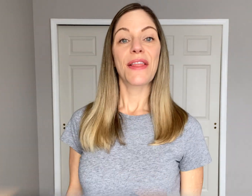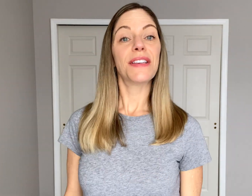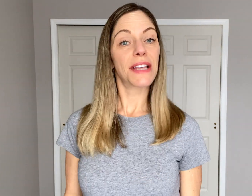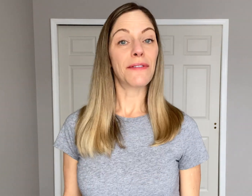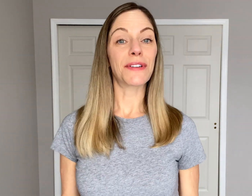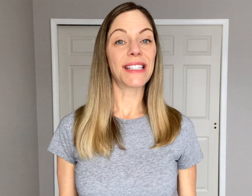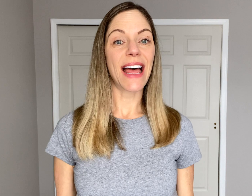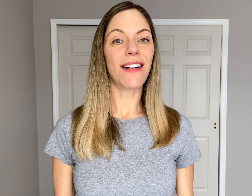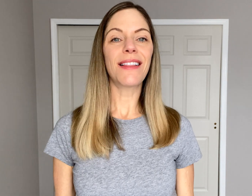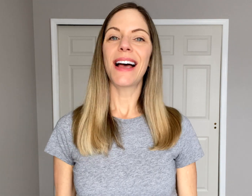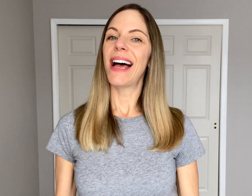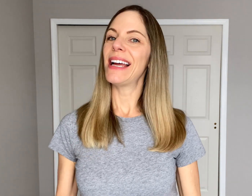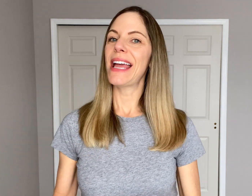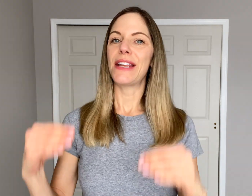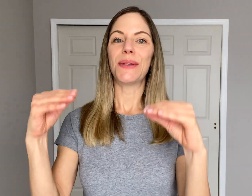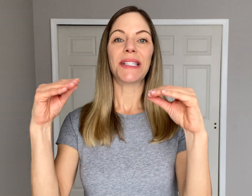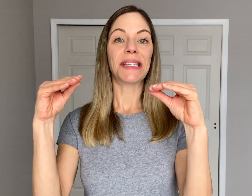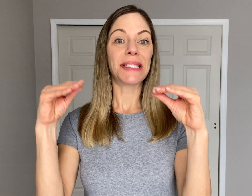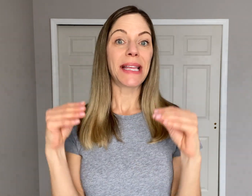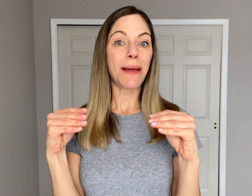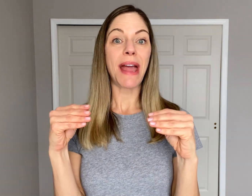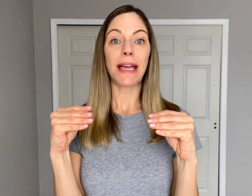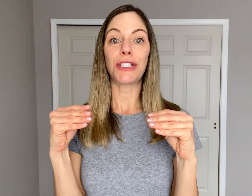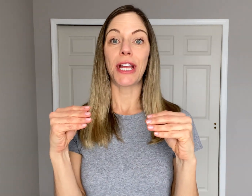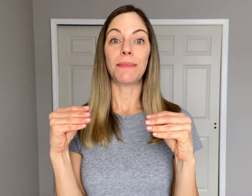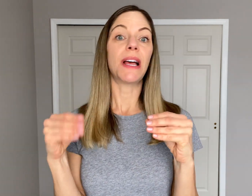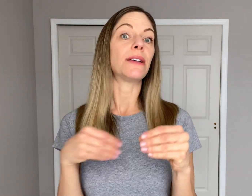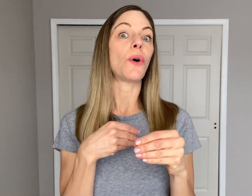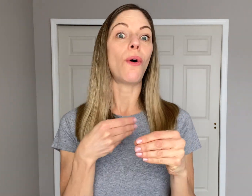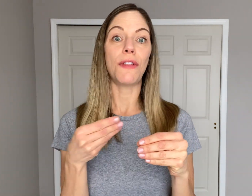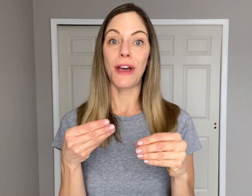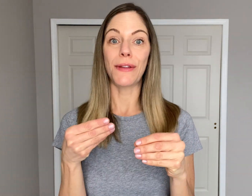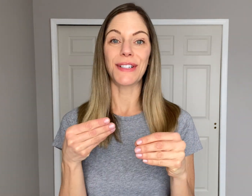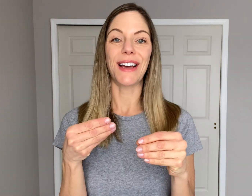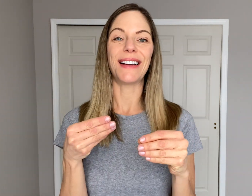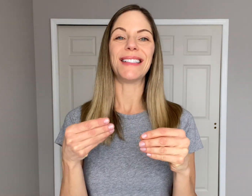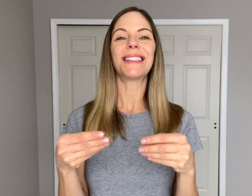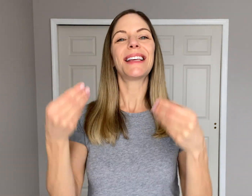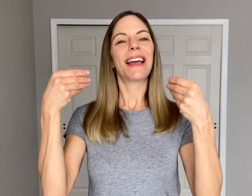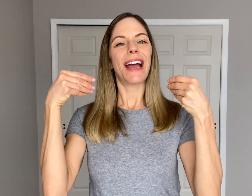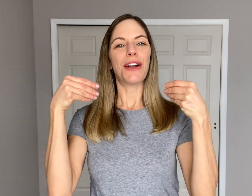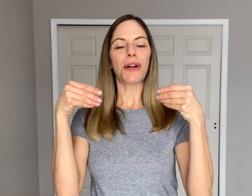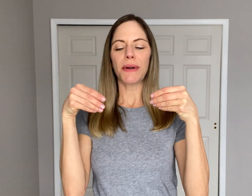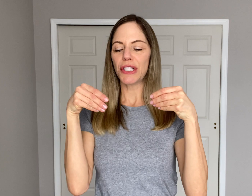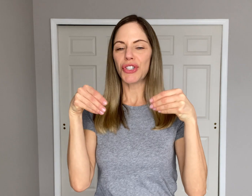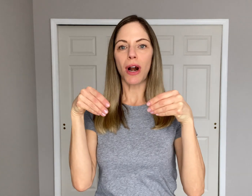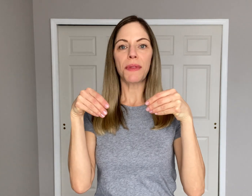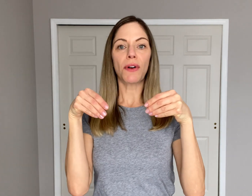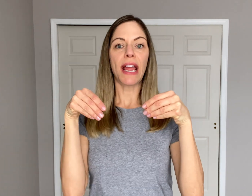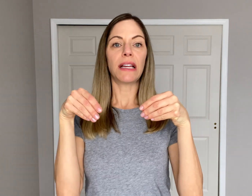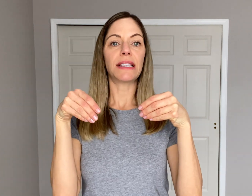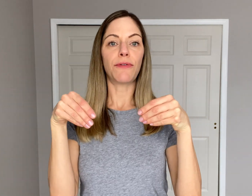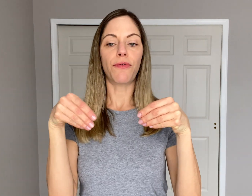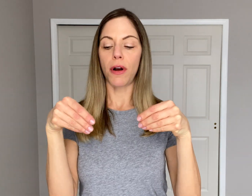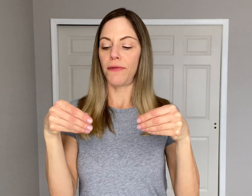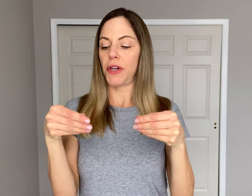The sign for "sell" again uses the same handshape as all the other signs and you're going to start with your hands in front of you.